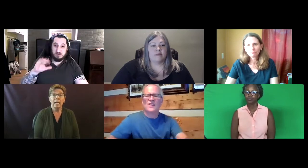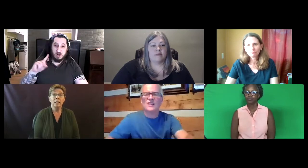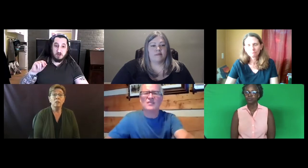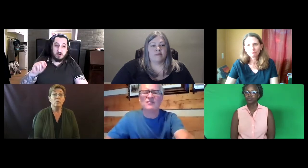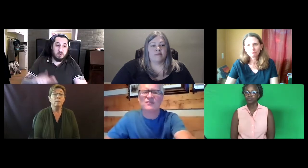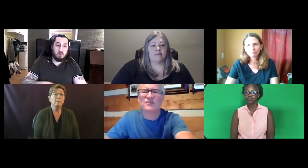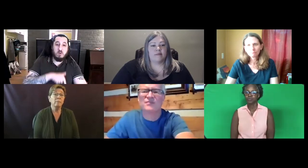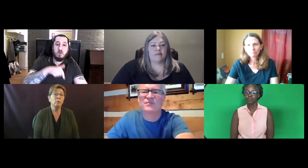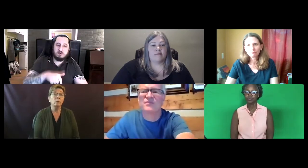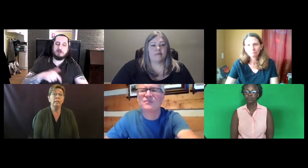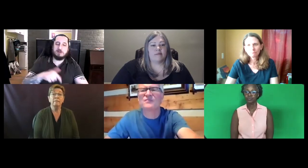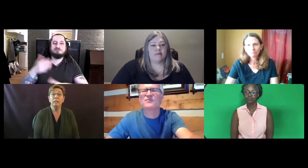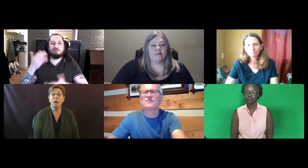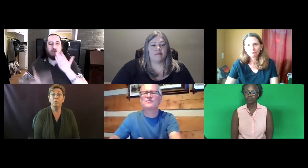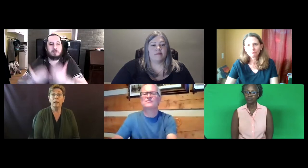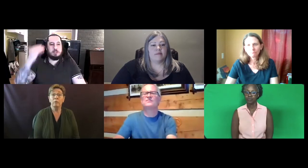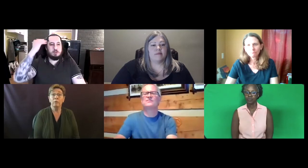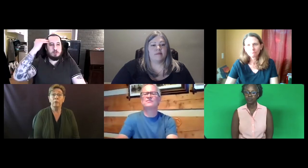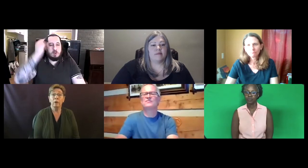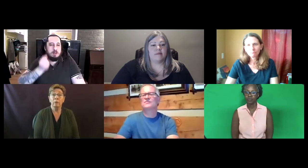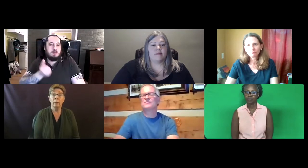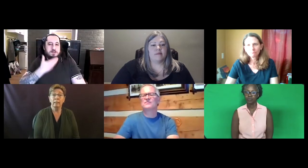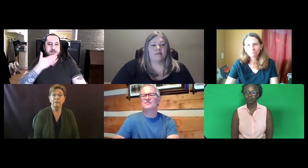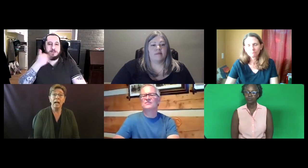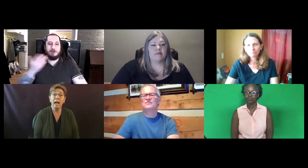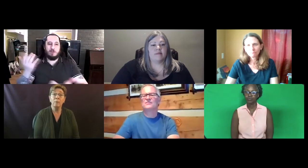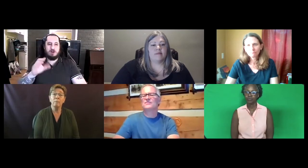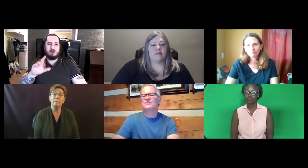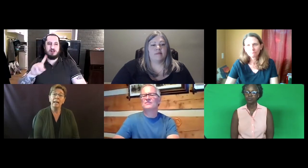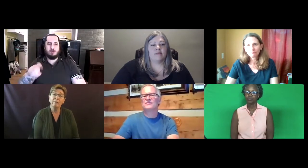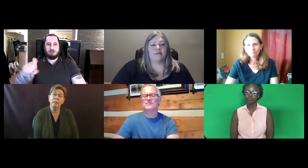And I assumed that people who lived in Colorado for a great length of time might have a little